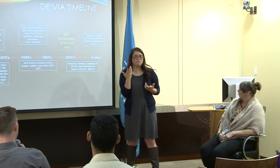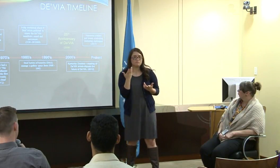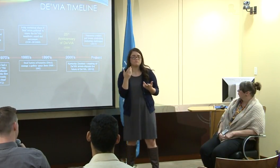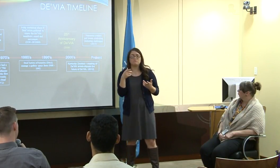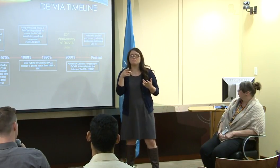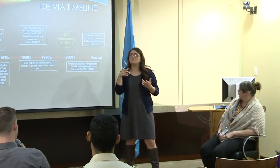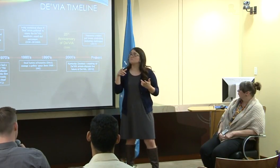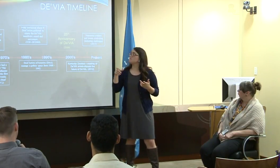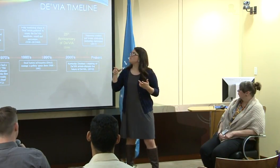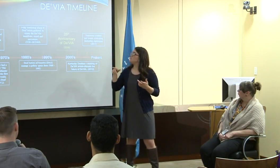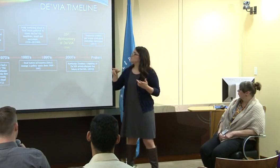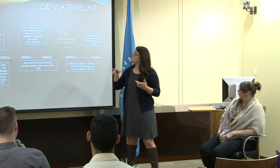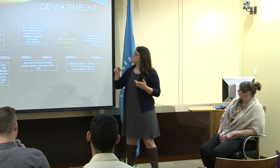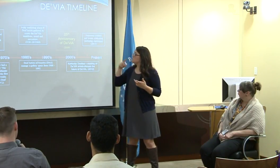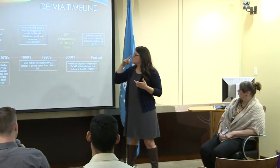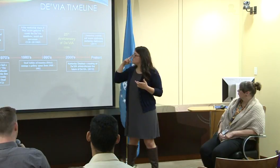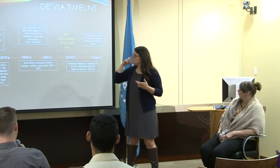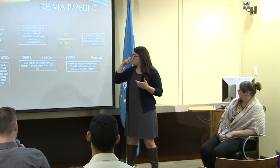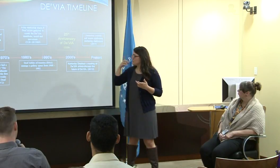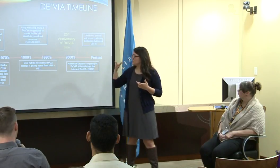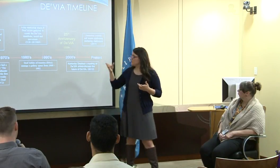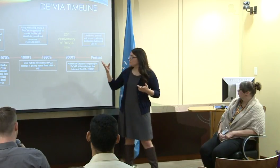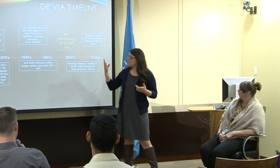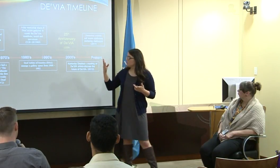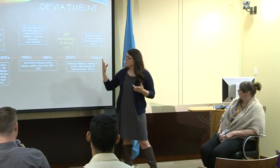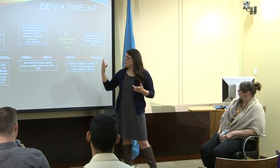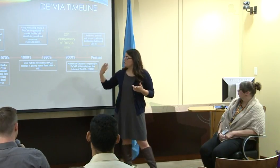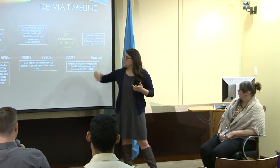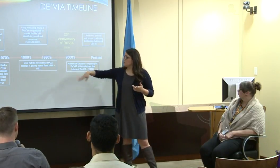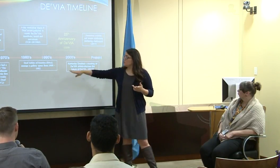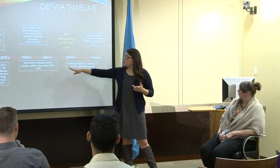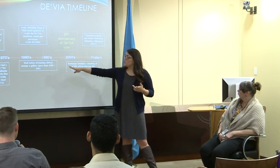of impact that they wanted De'VIA to have on the overall culture.